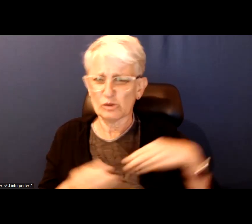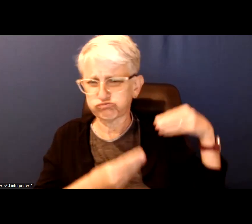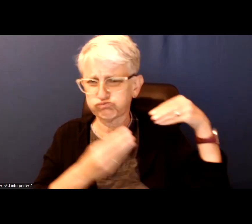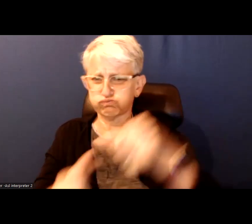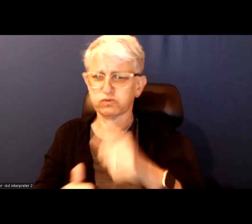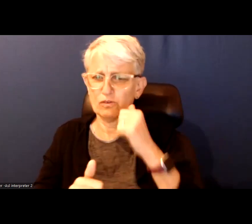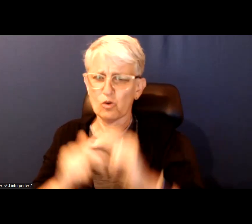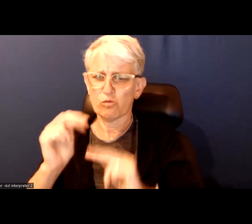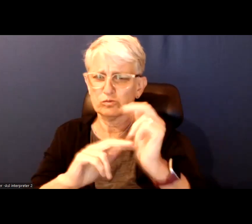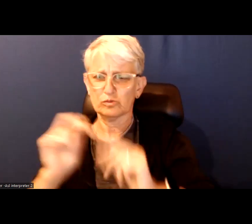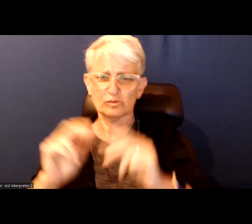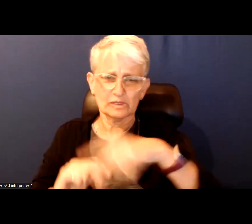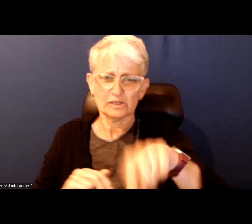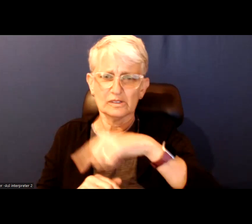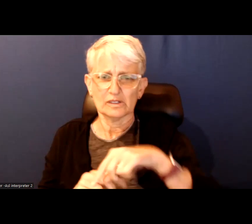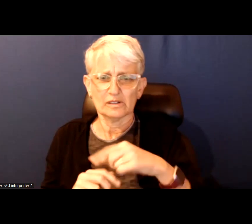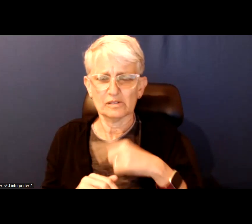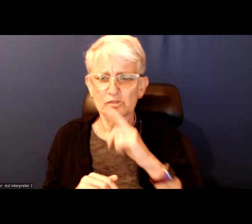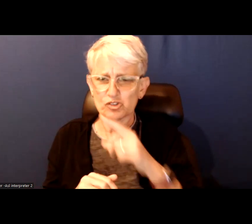a city and ensures community benefits.